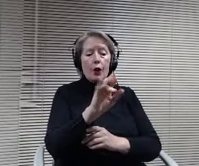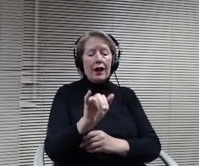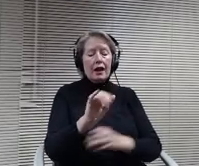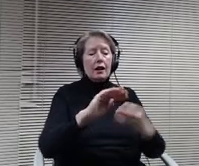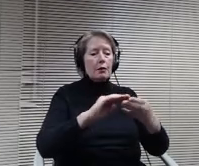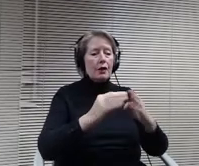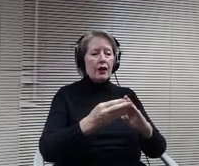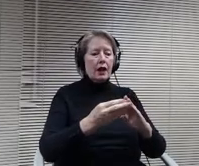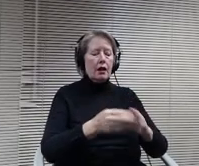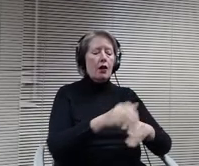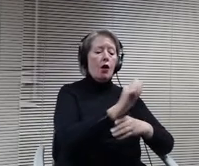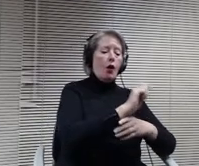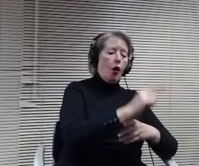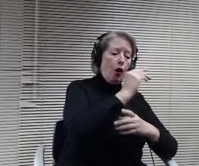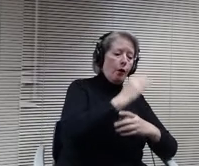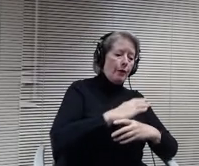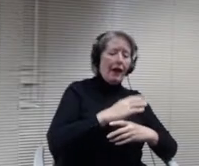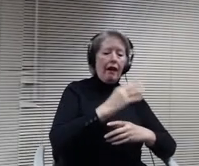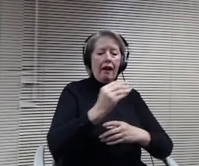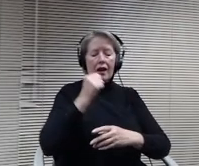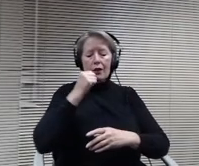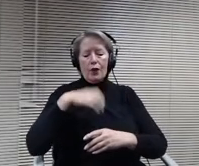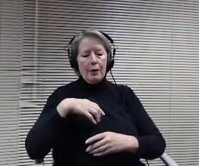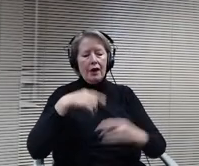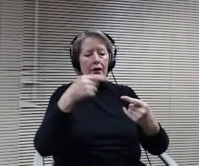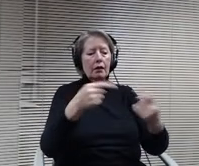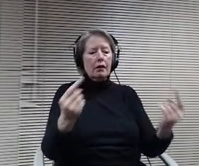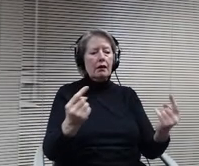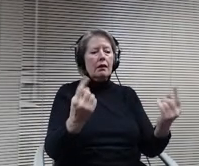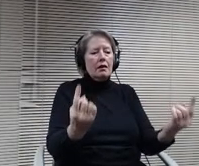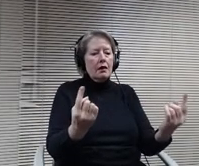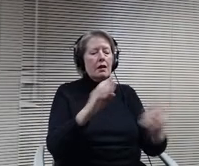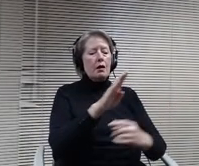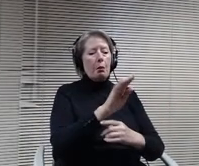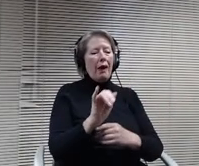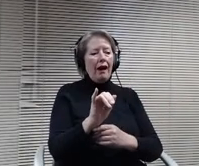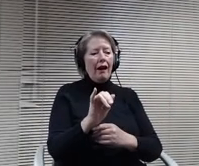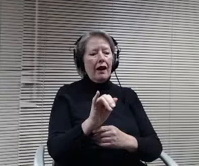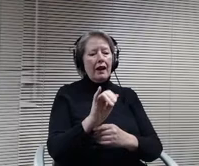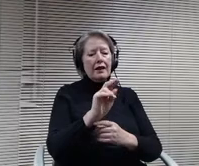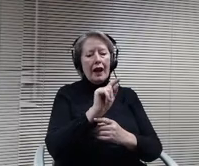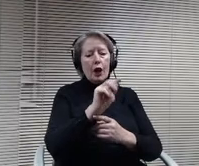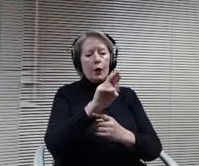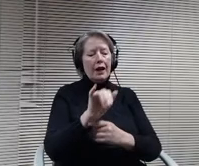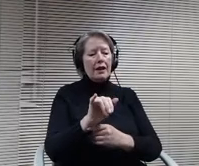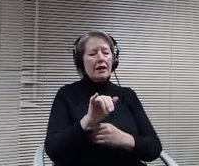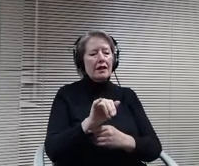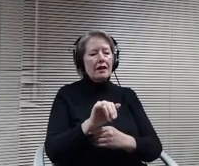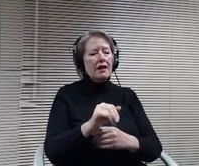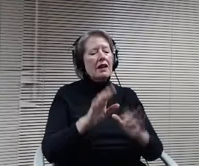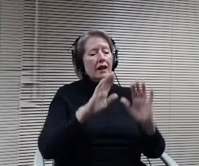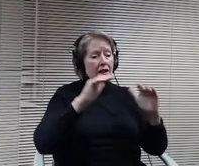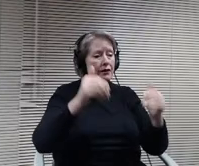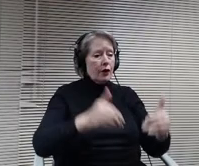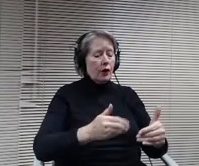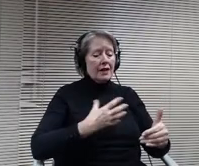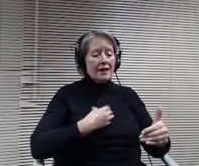The majority of the current curriculum is already focused on white neurotypical, able bodied, straight cisgender men and